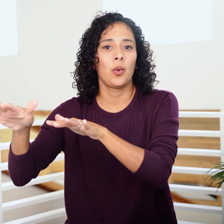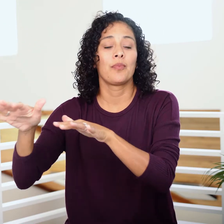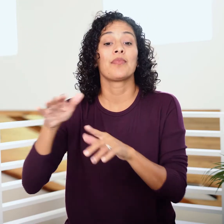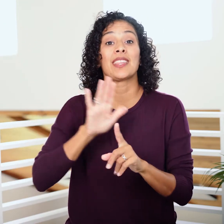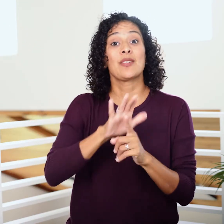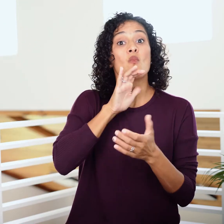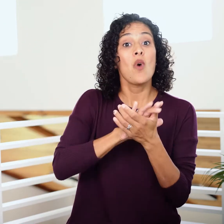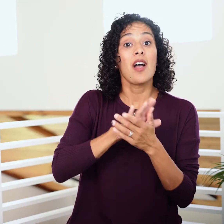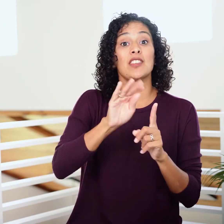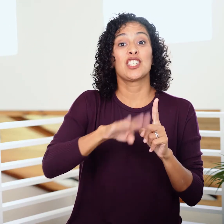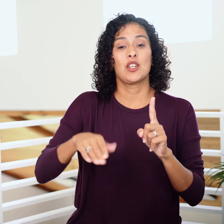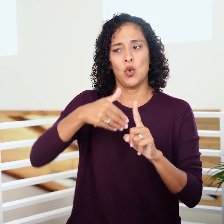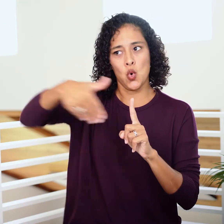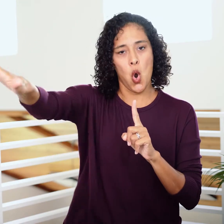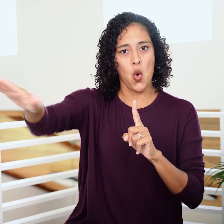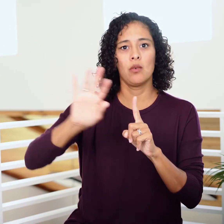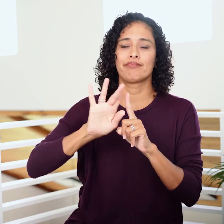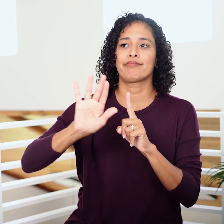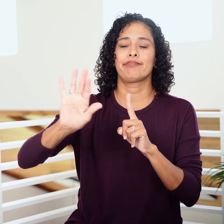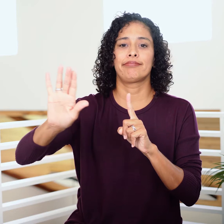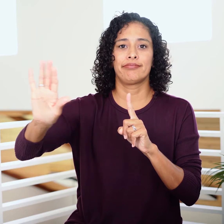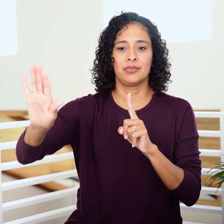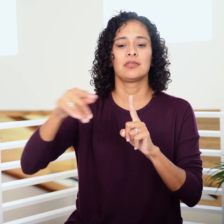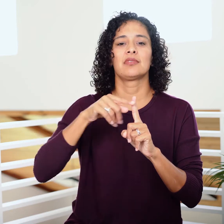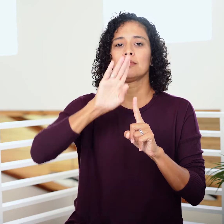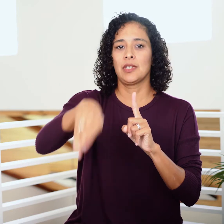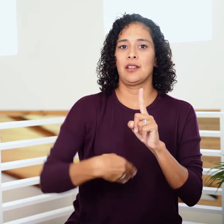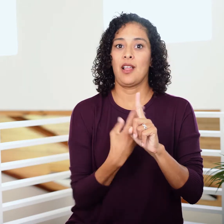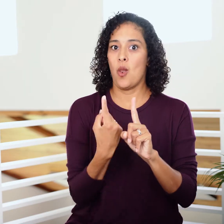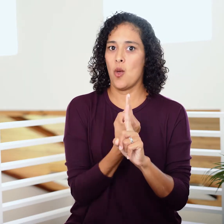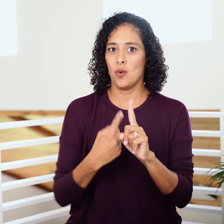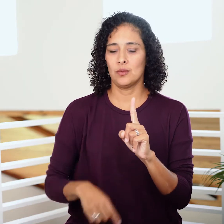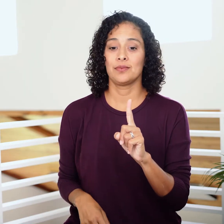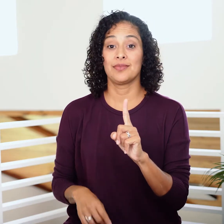then sends his wives and kids ahead of him and spends the night alone.